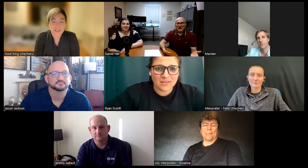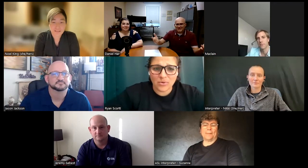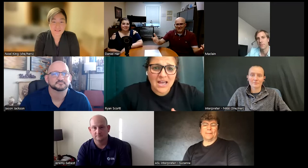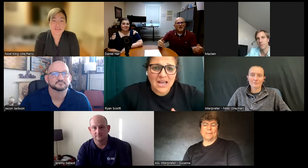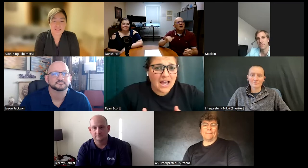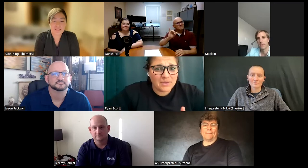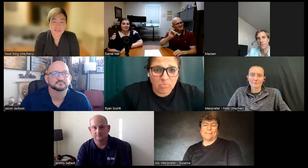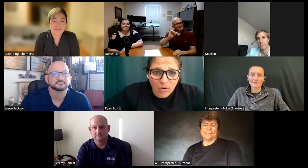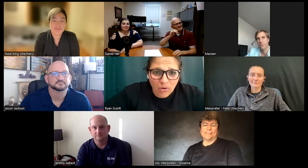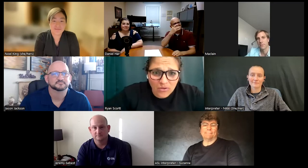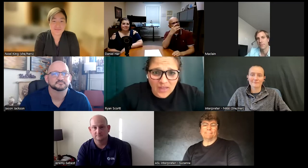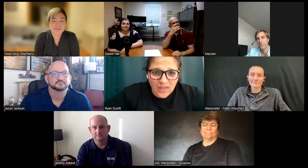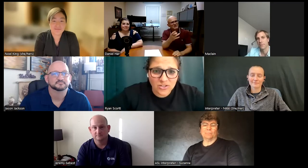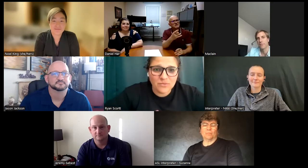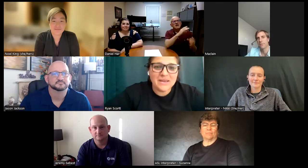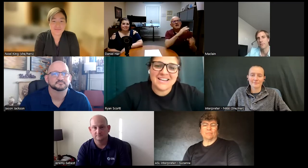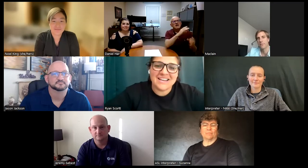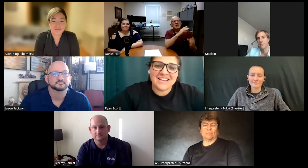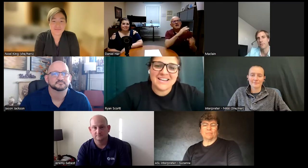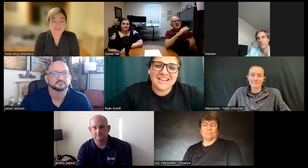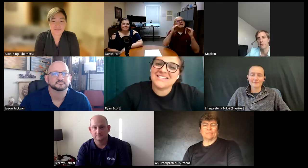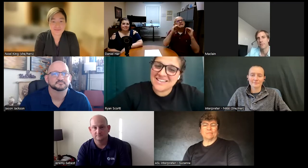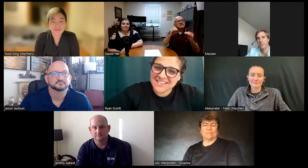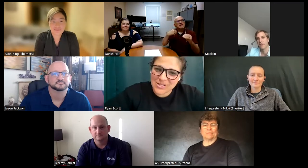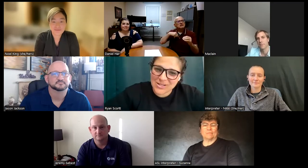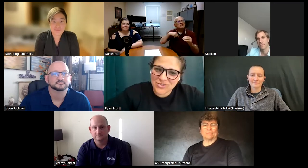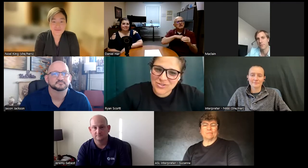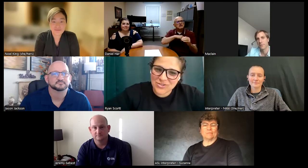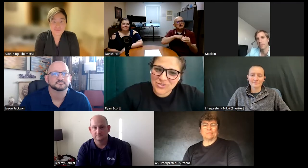how do you pick see it's interesting you get a different experience in different